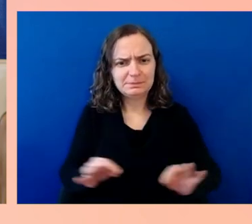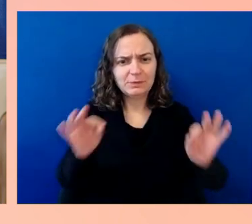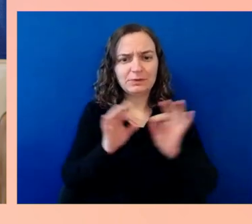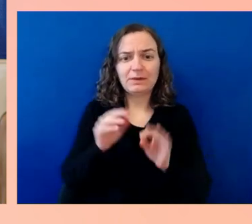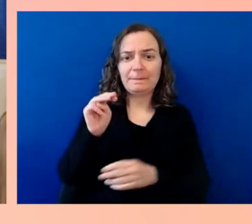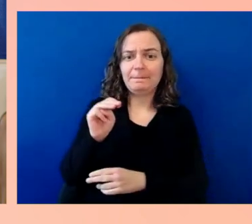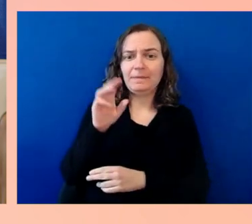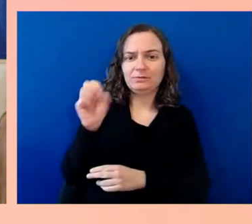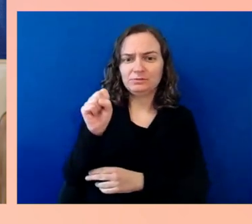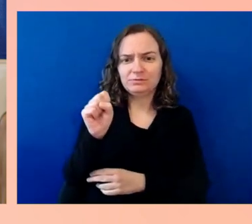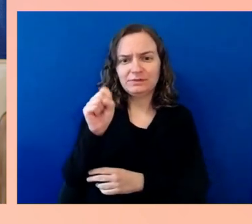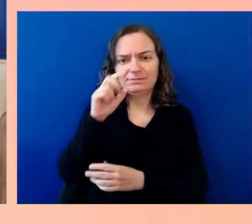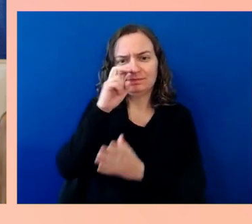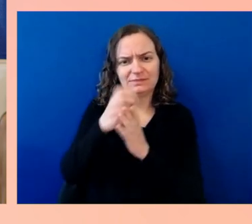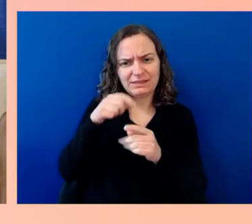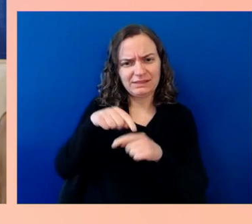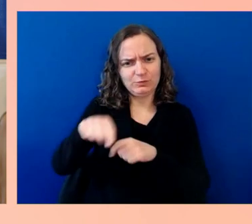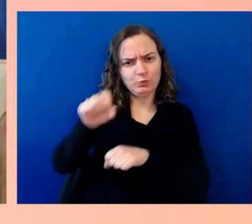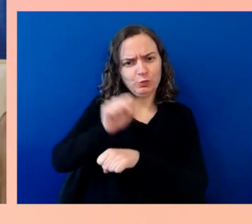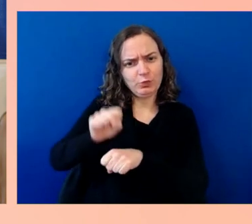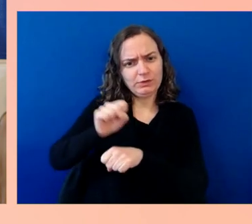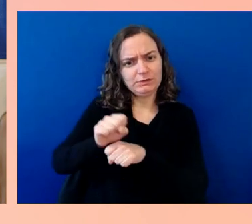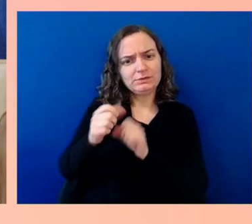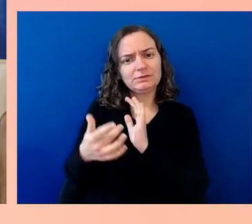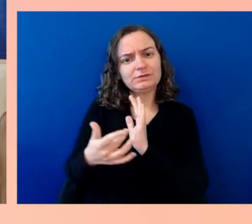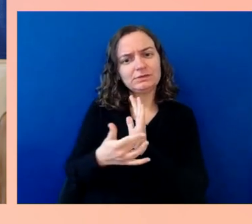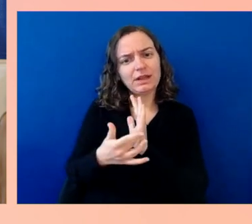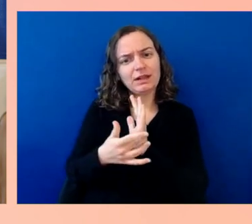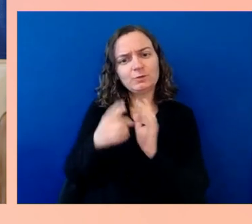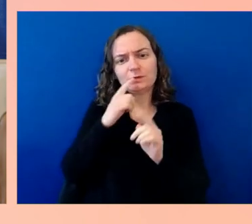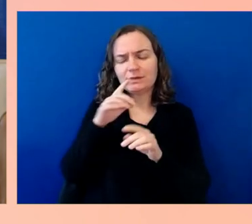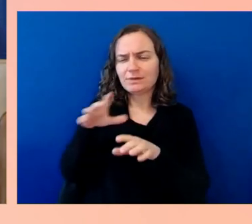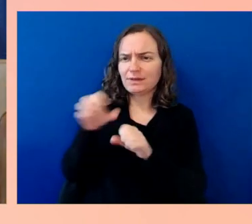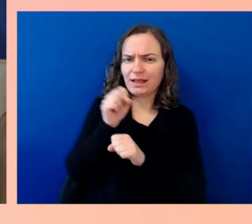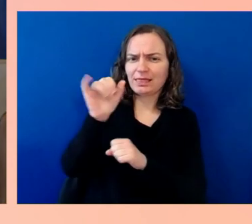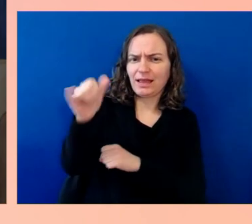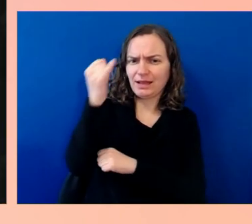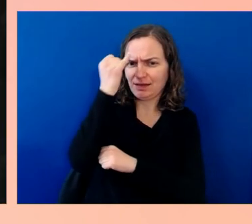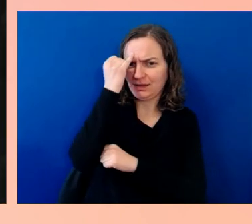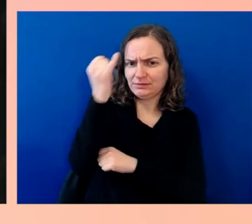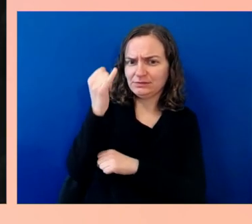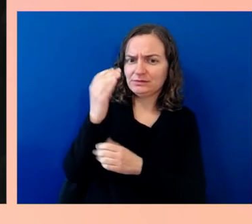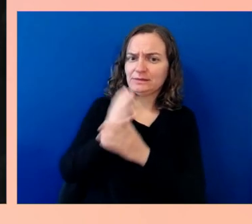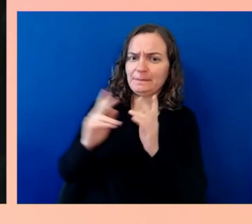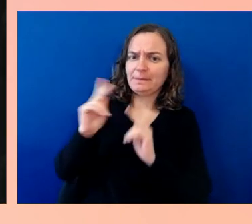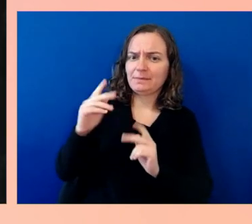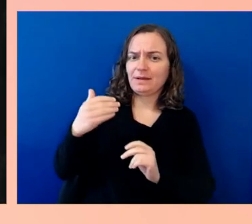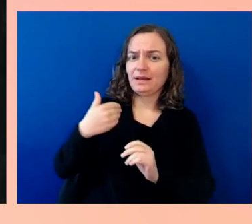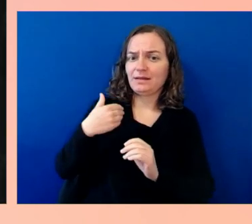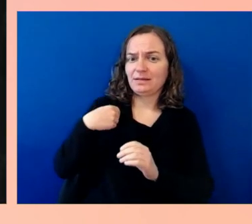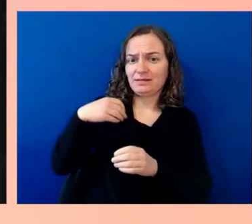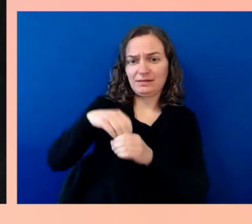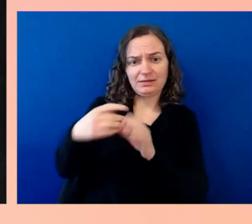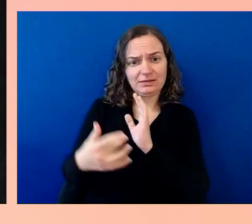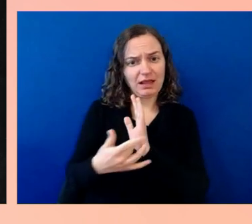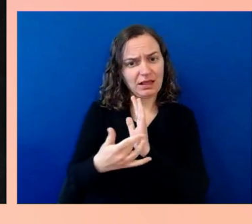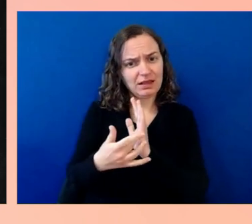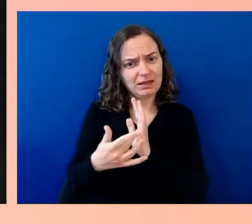tech have taken the idea that this is important. It is important for us to own our stories, to tell our stories. How do